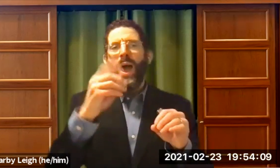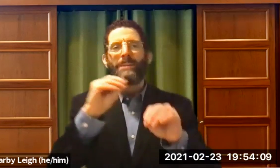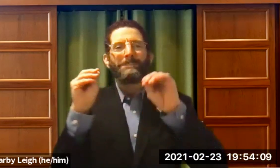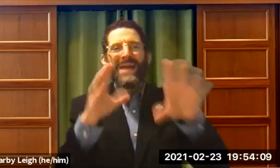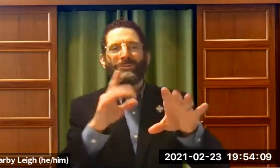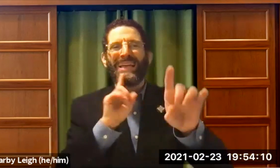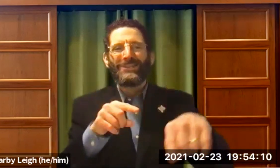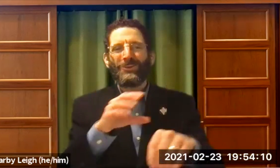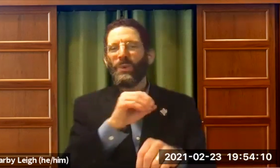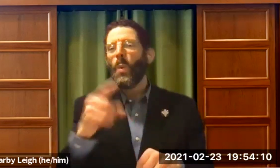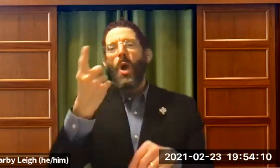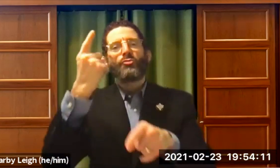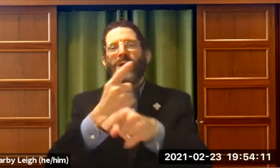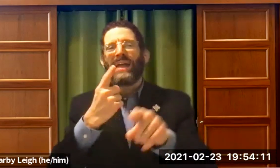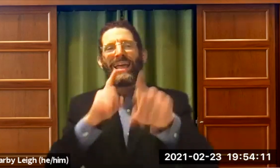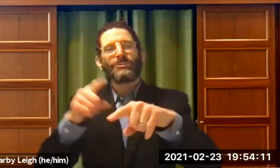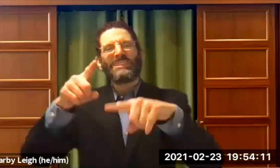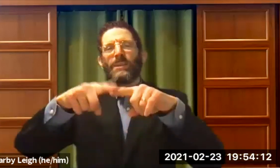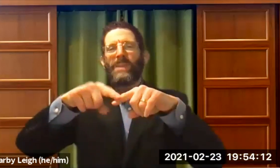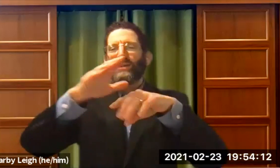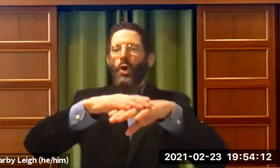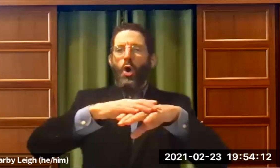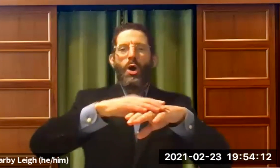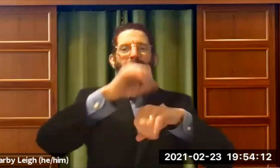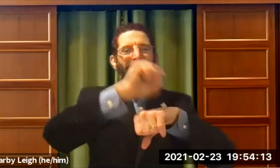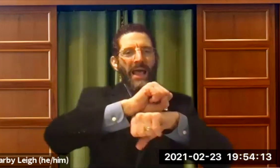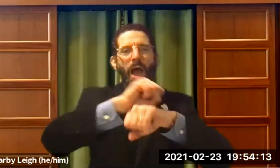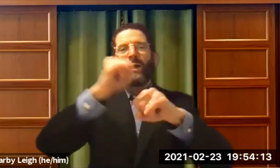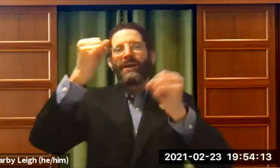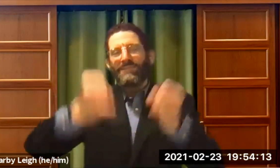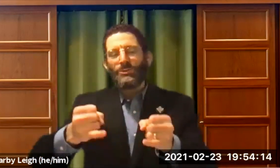But, again, there's no one magical answer. No one right answer. It really